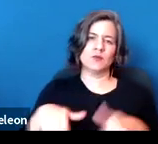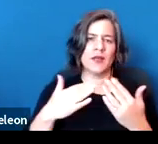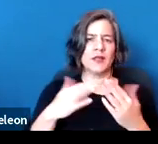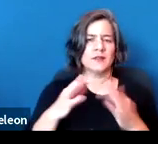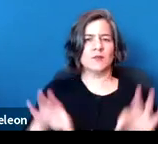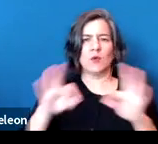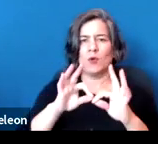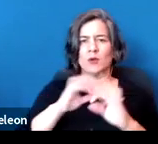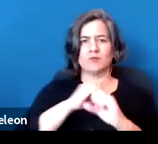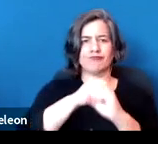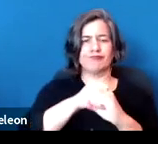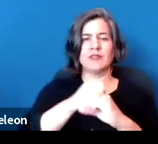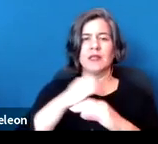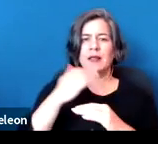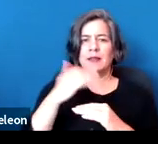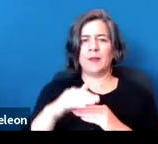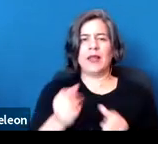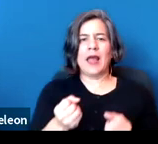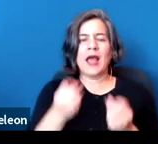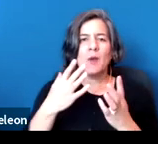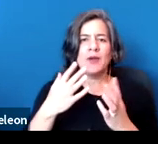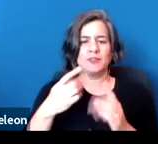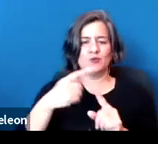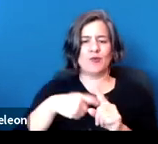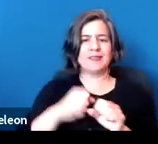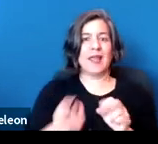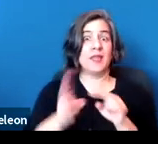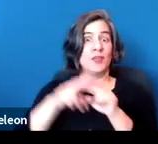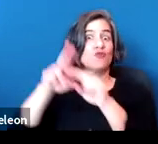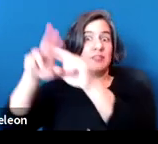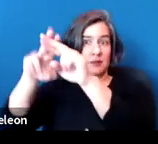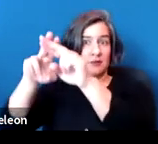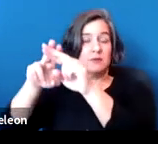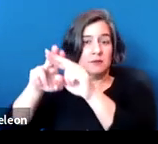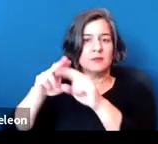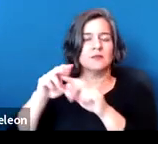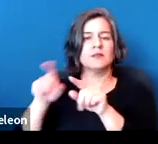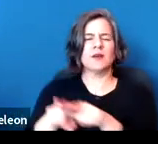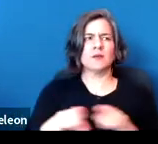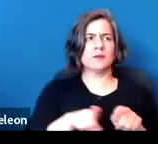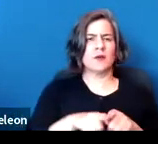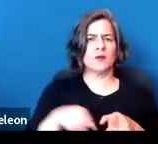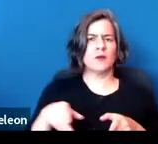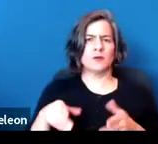that limit how much rents can be increased, as well as the allowable reasons